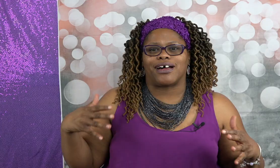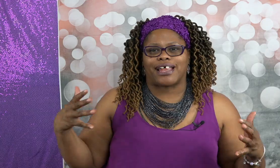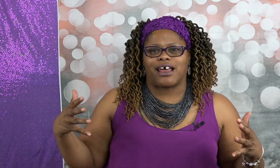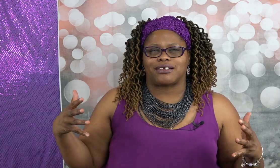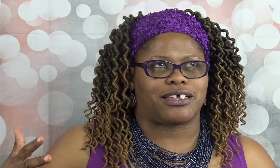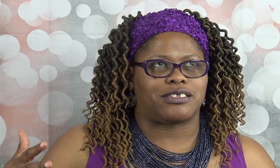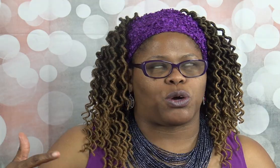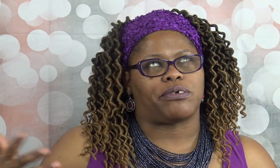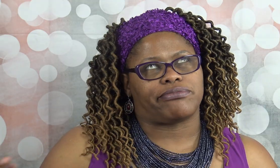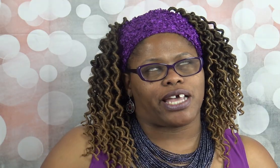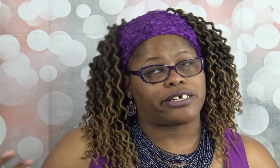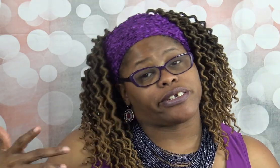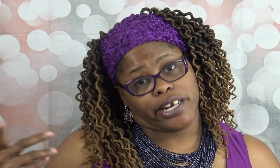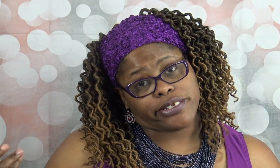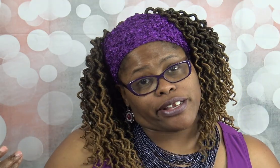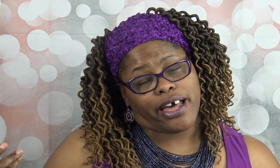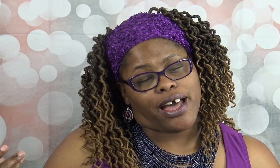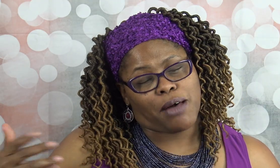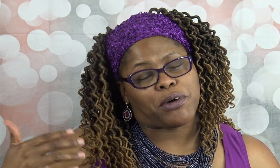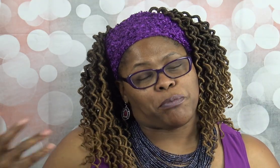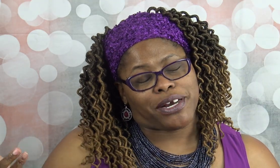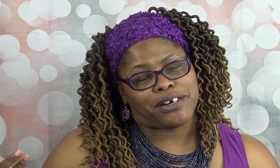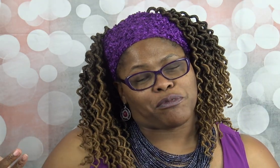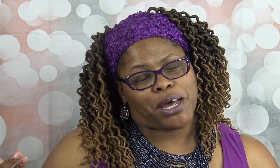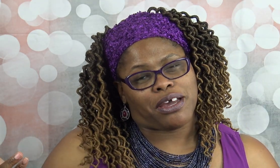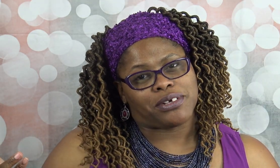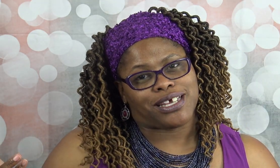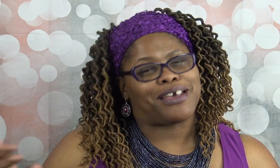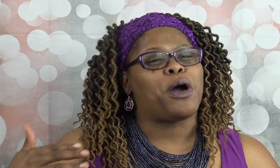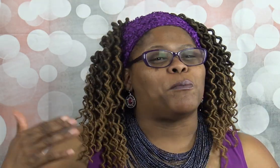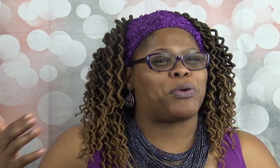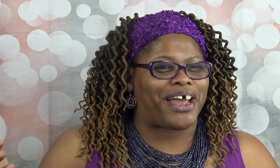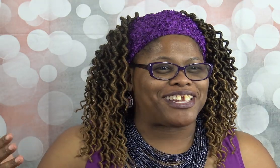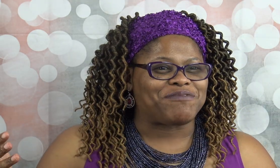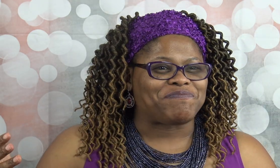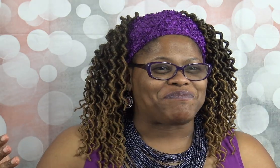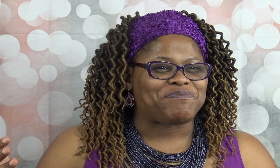lot of things well actually that's a lot I'm competitive about everything but I